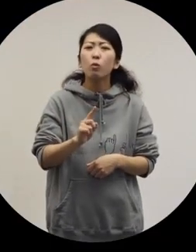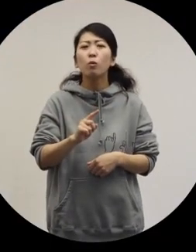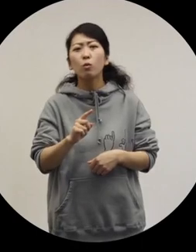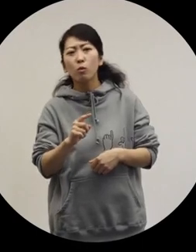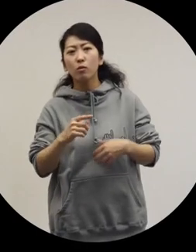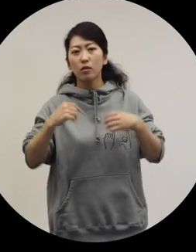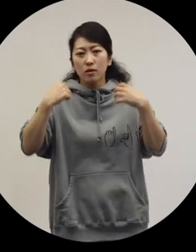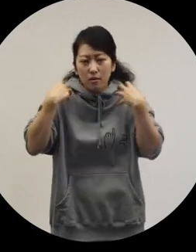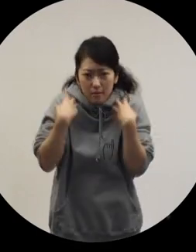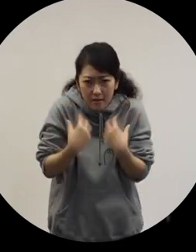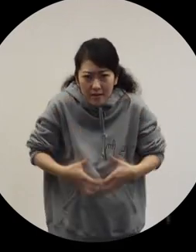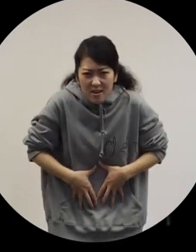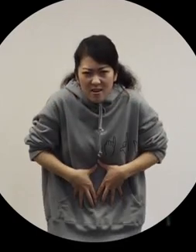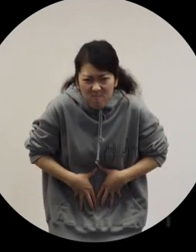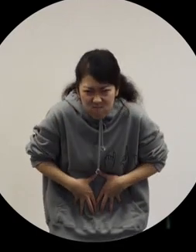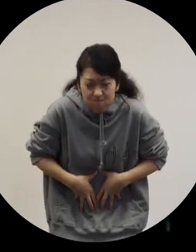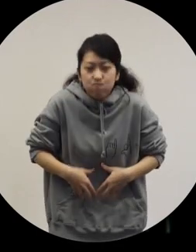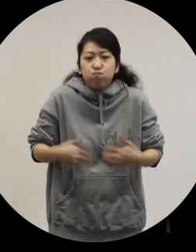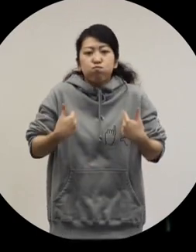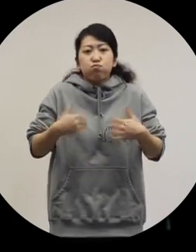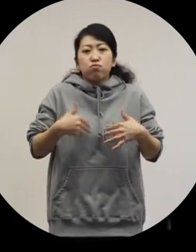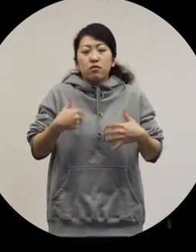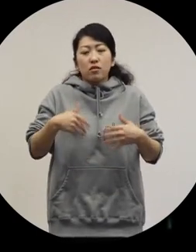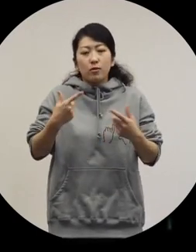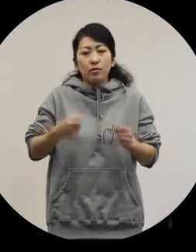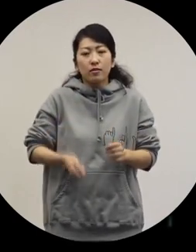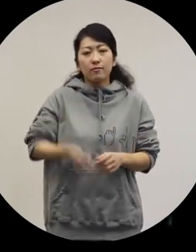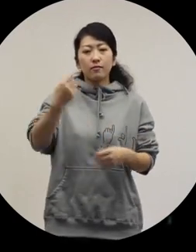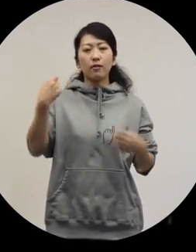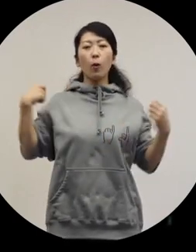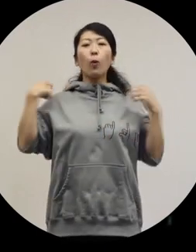you don't have to bend over and end up applying pressure on your belly.